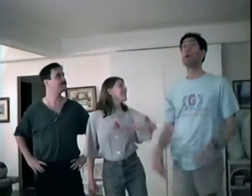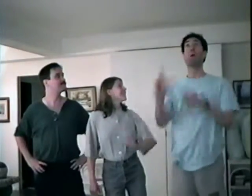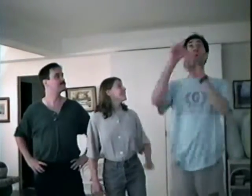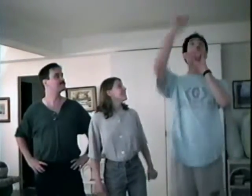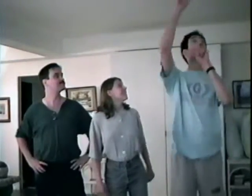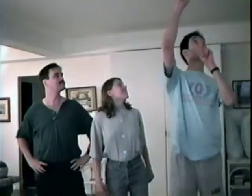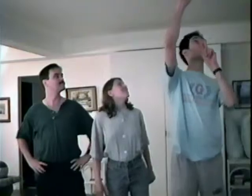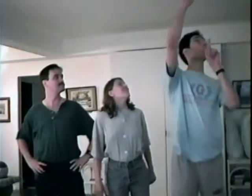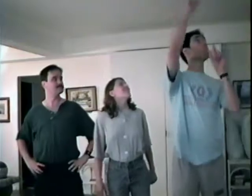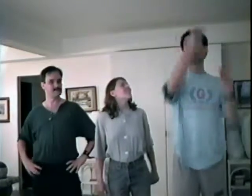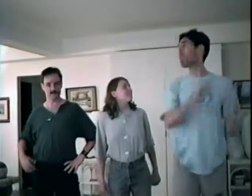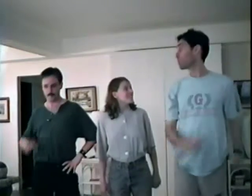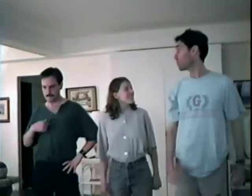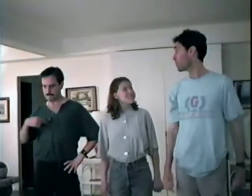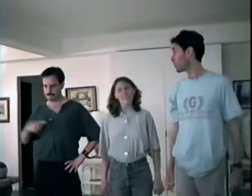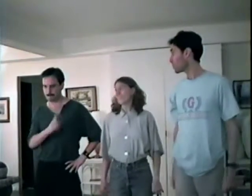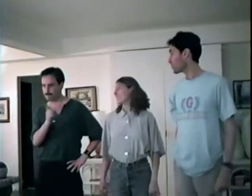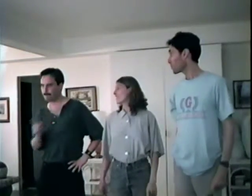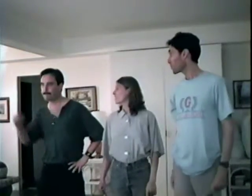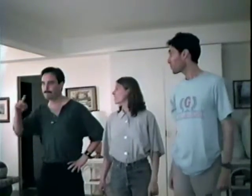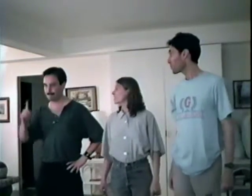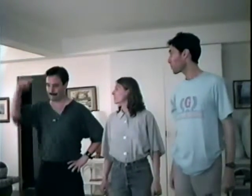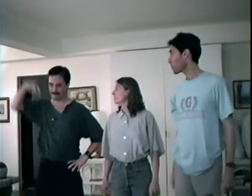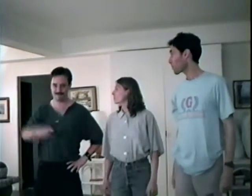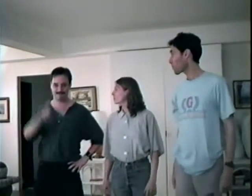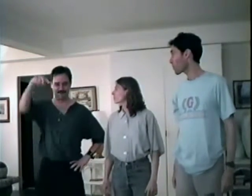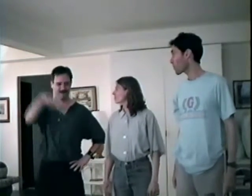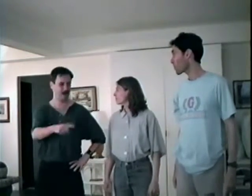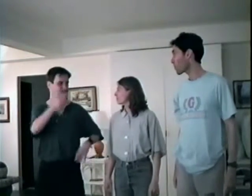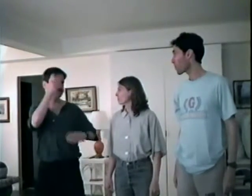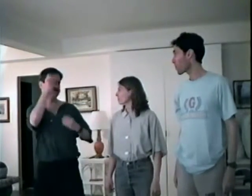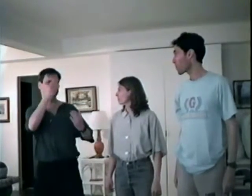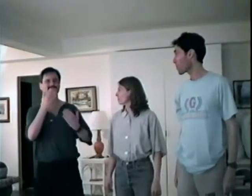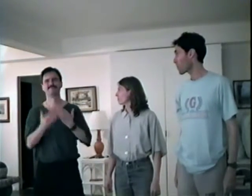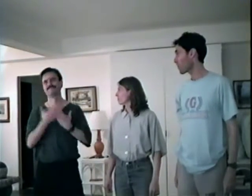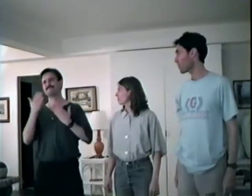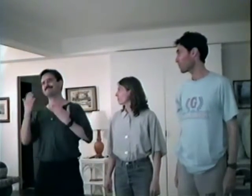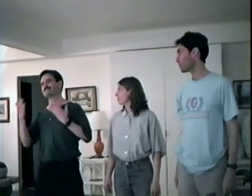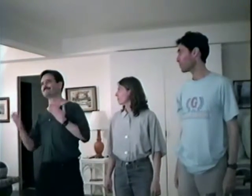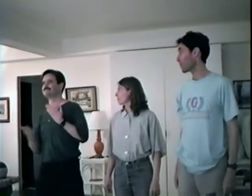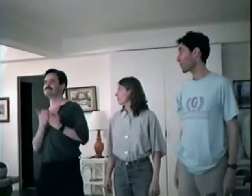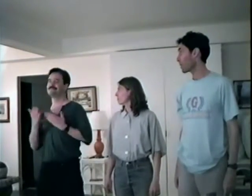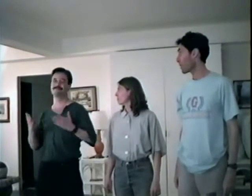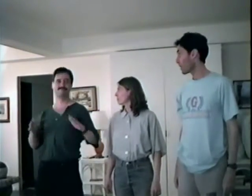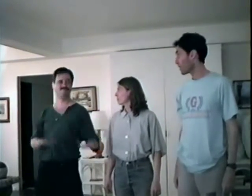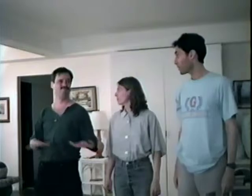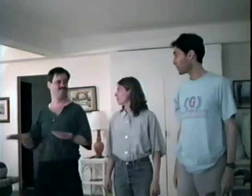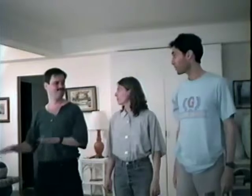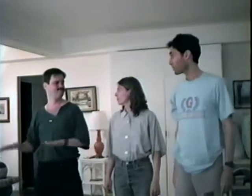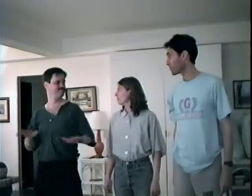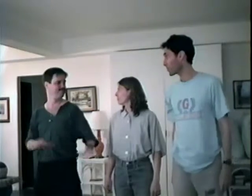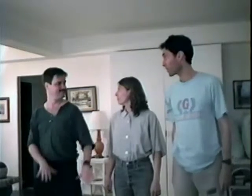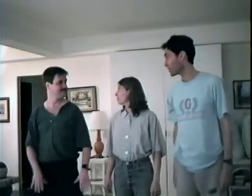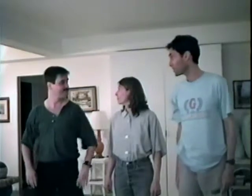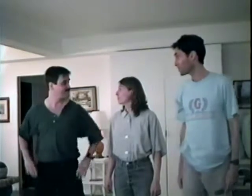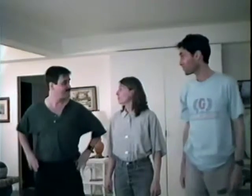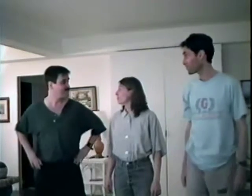Flying !, Flying, Flying! I can soar, I can weave, and what’s more, I’m not even trying!